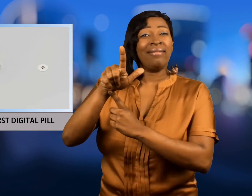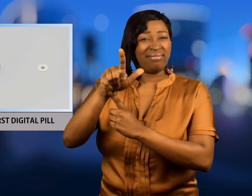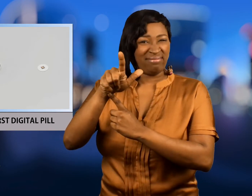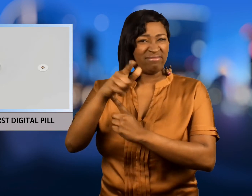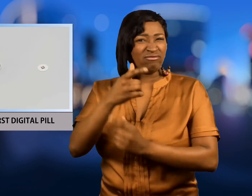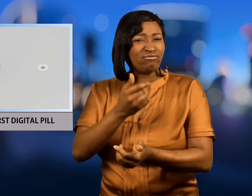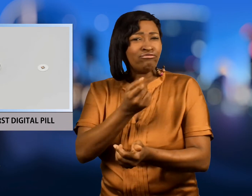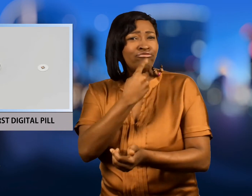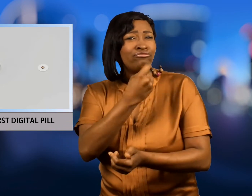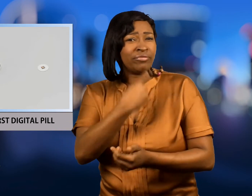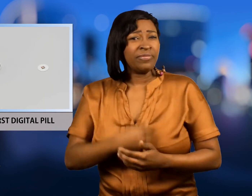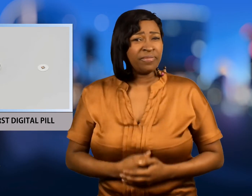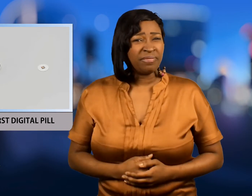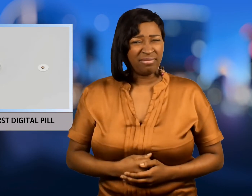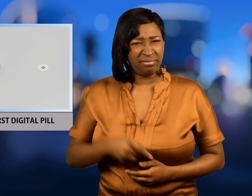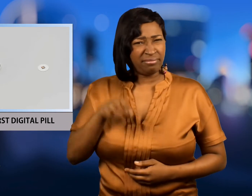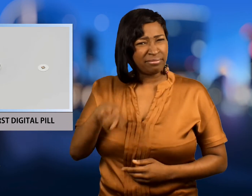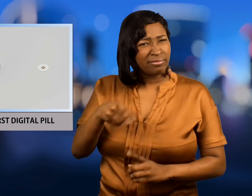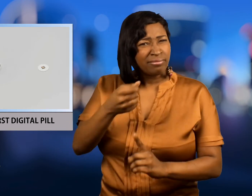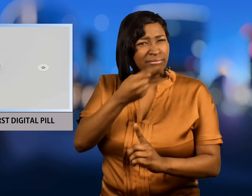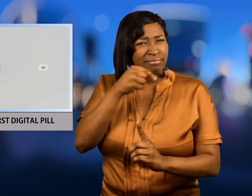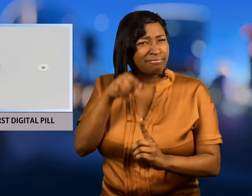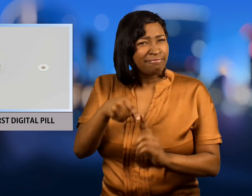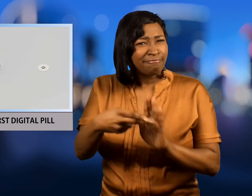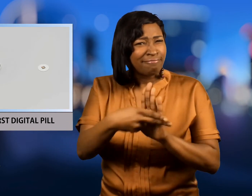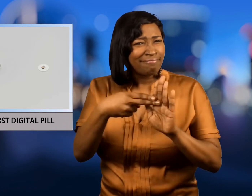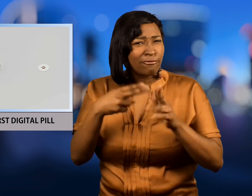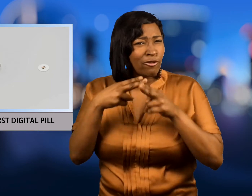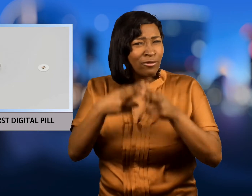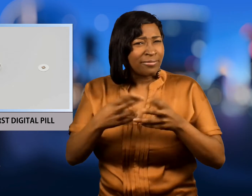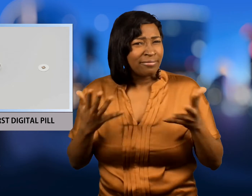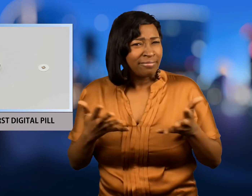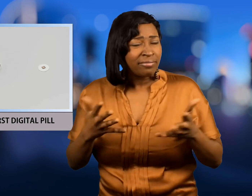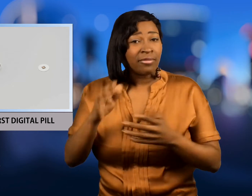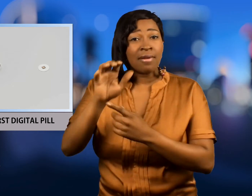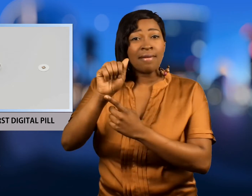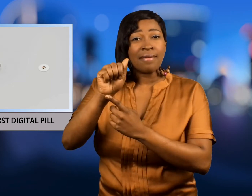pill. It's called